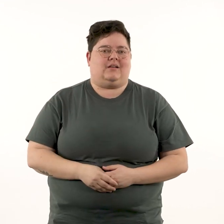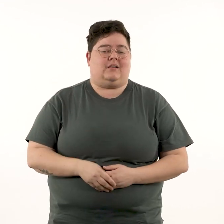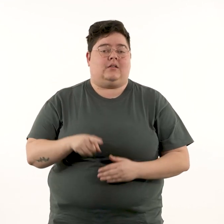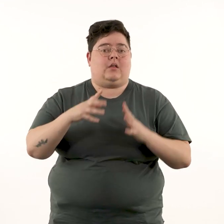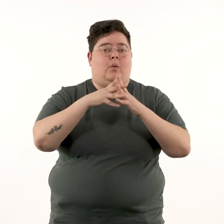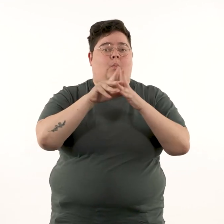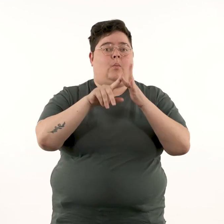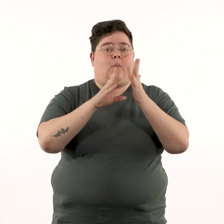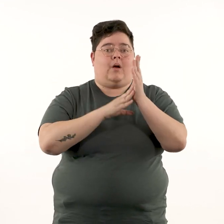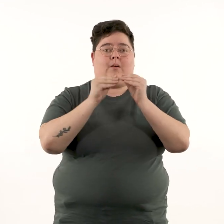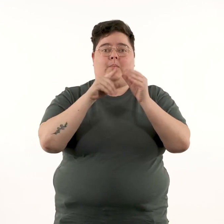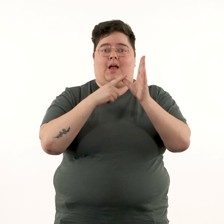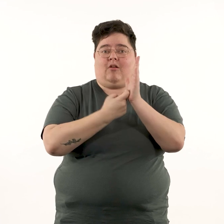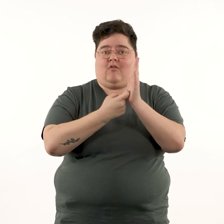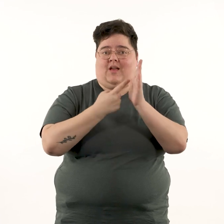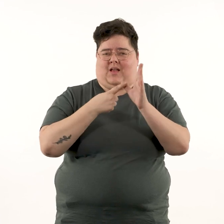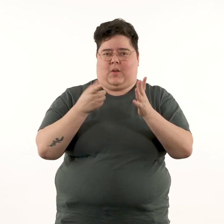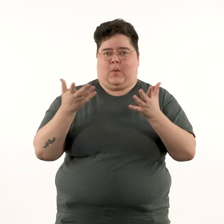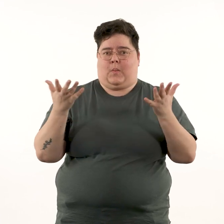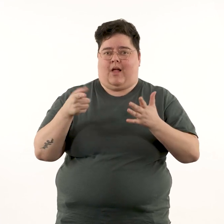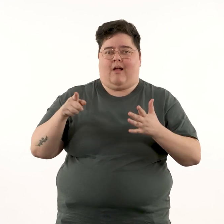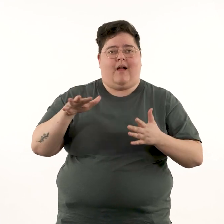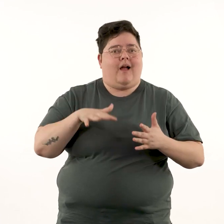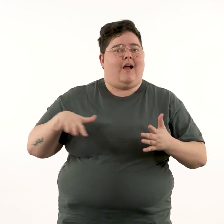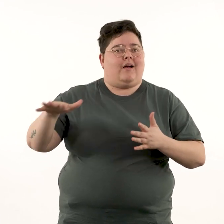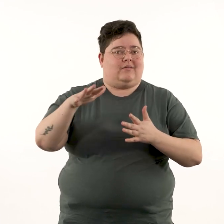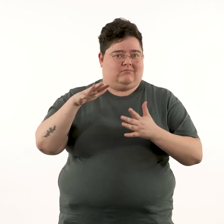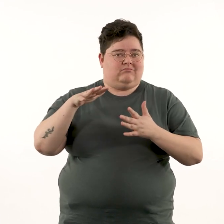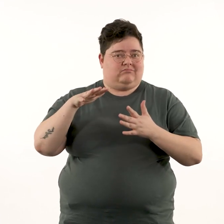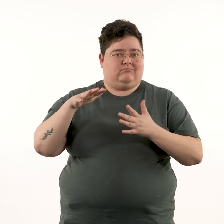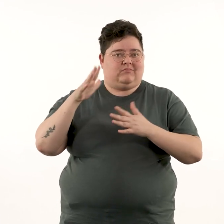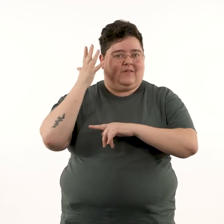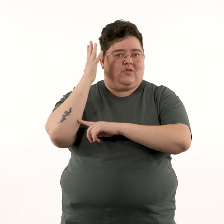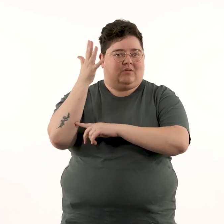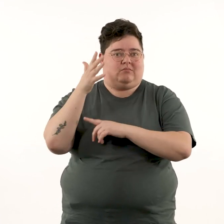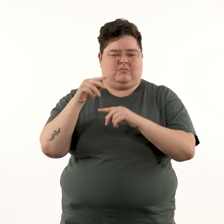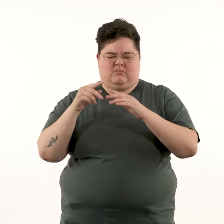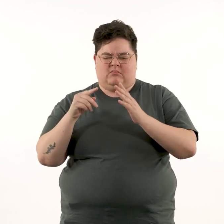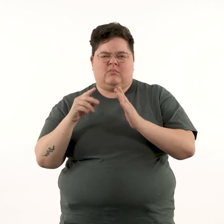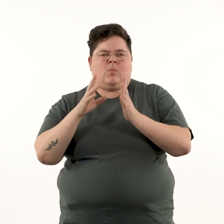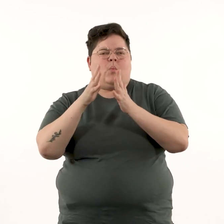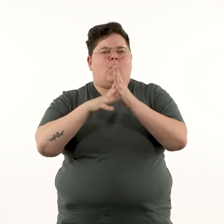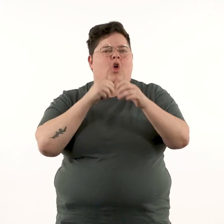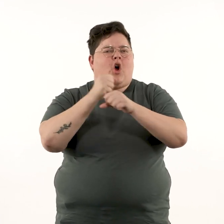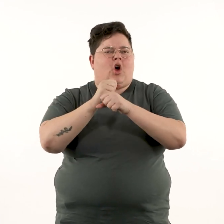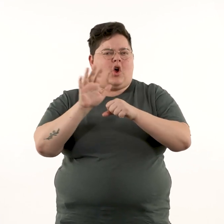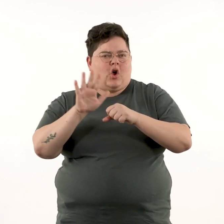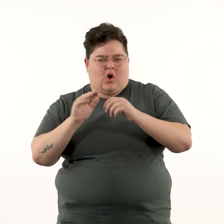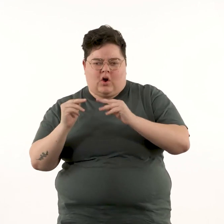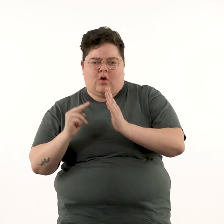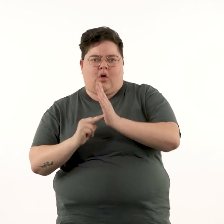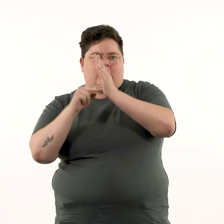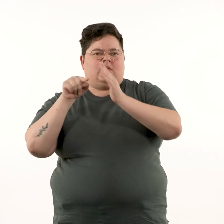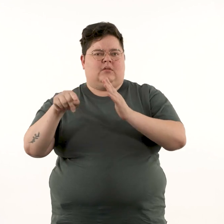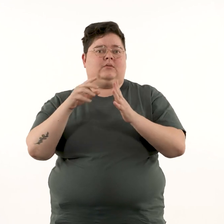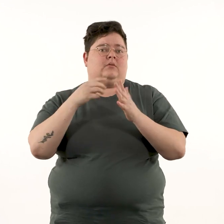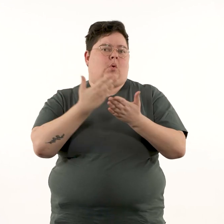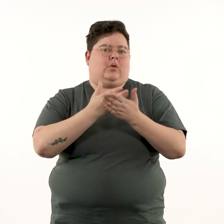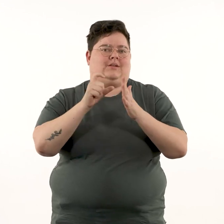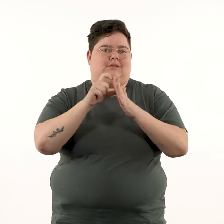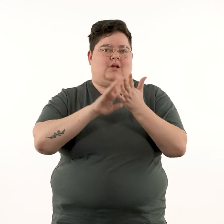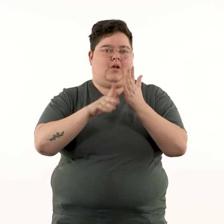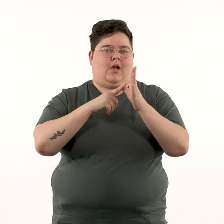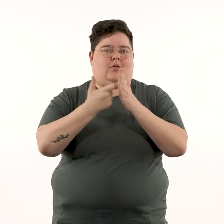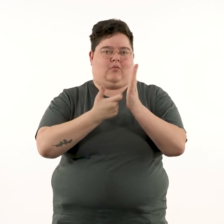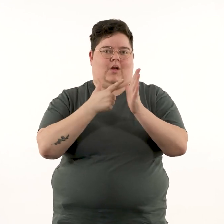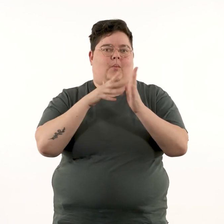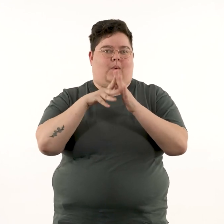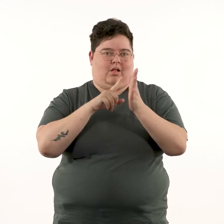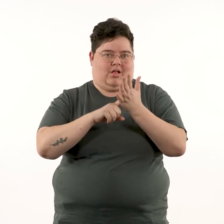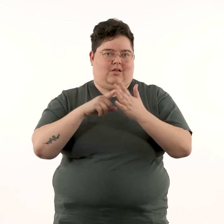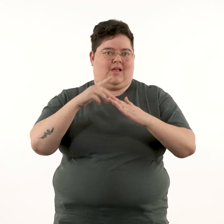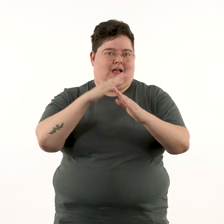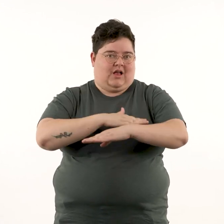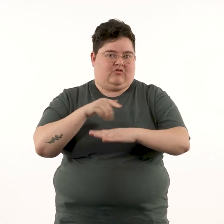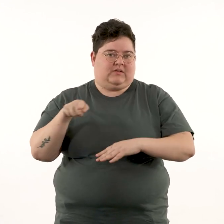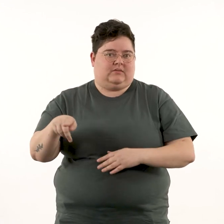Although Wombarra is based on an area of coastal rainforest north of Wollongong, on Dharawal Country,